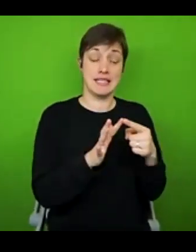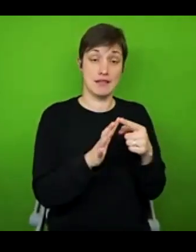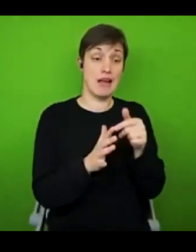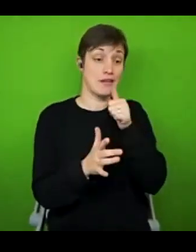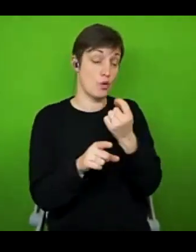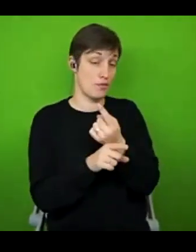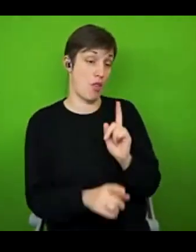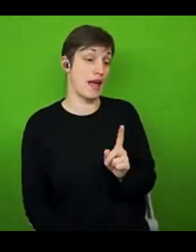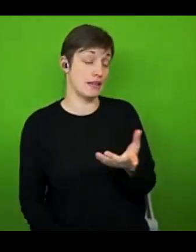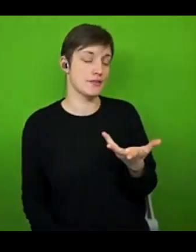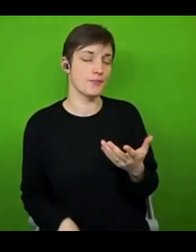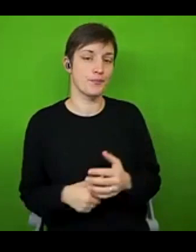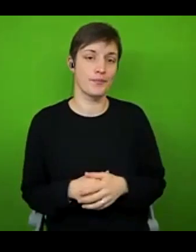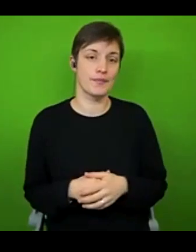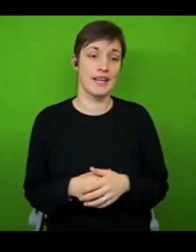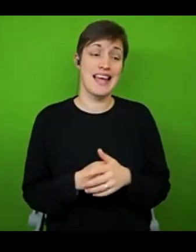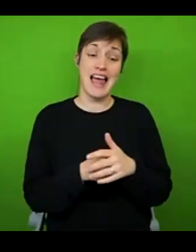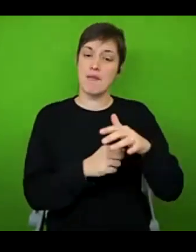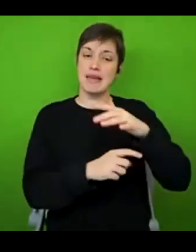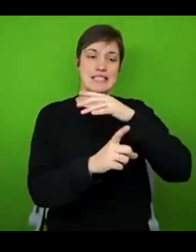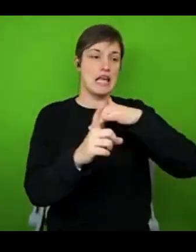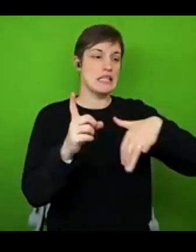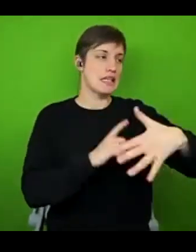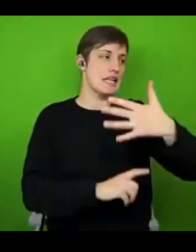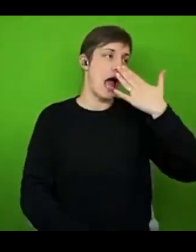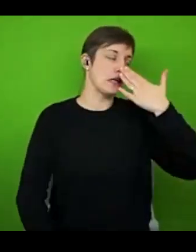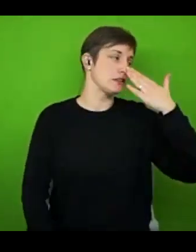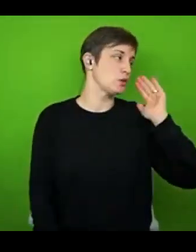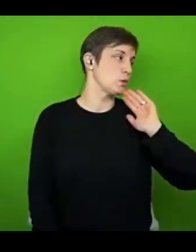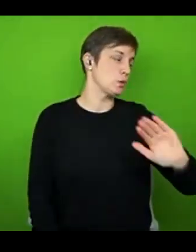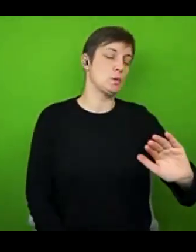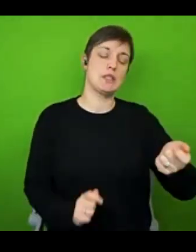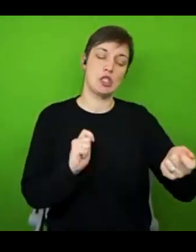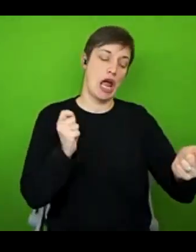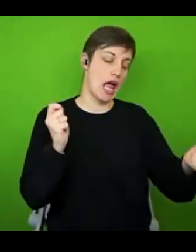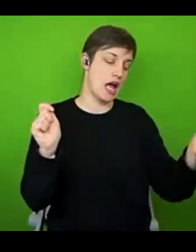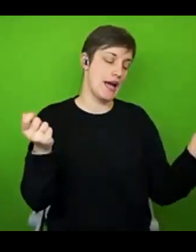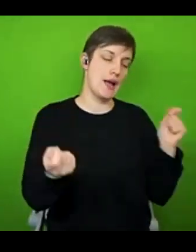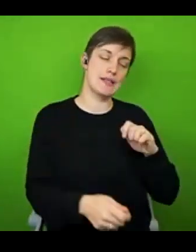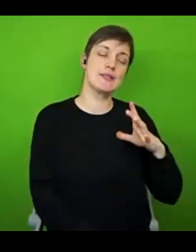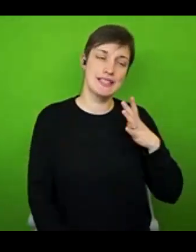until we can change societal attitudes and perceptions of disability, I think sometimes all you can do is learn to